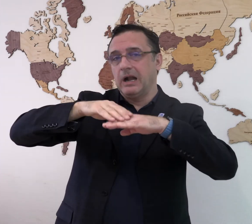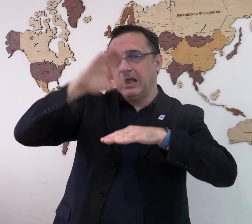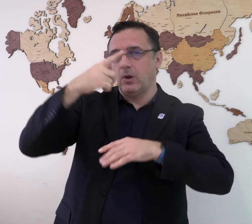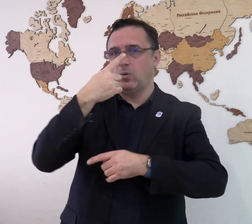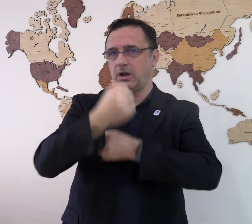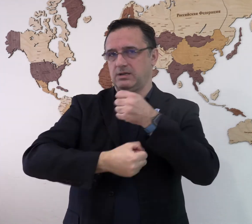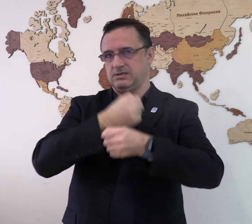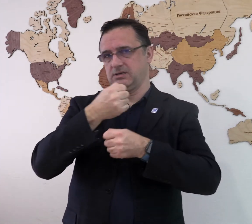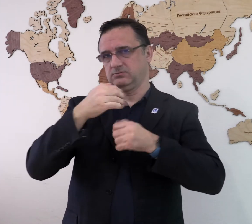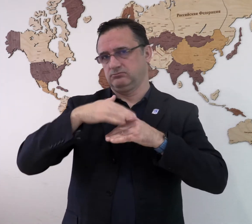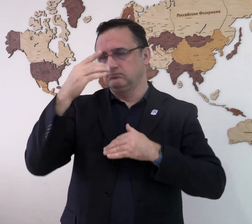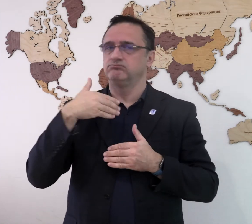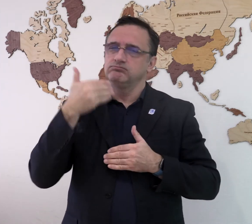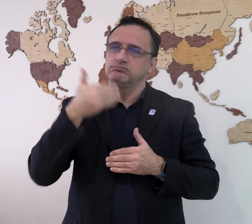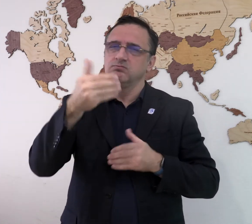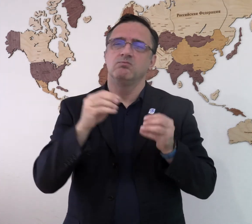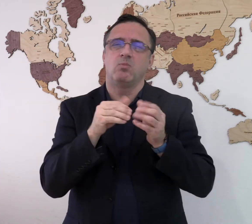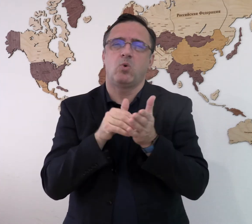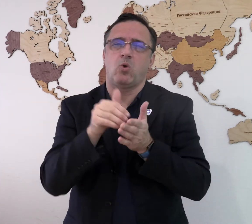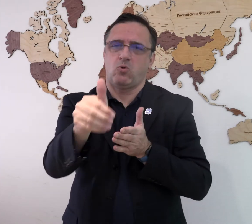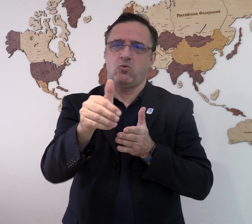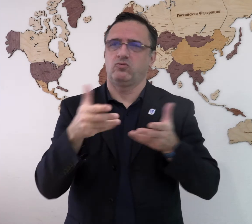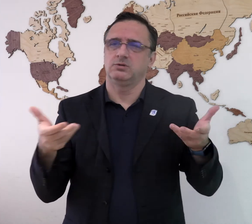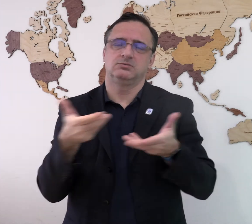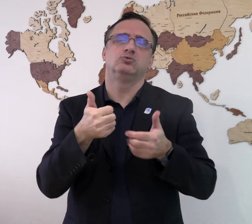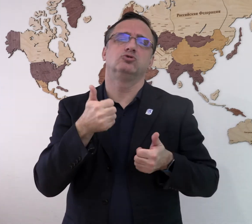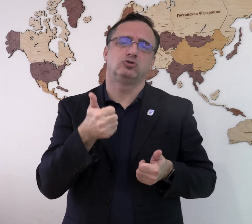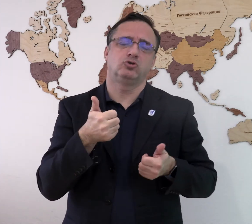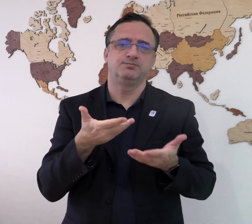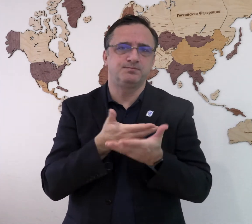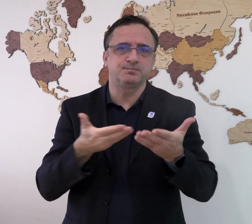at least once a year, more often it is necessary to meet.